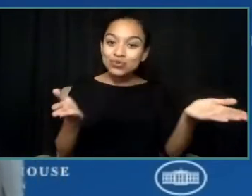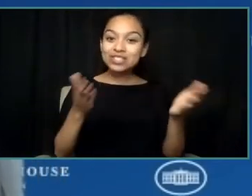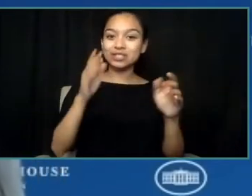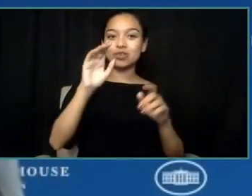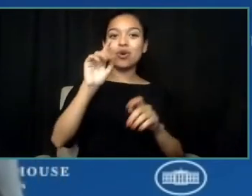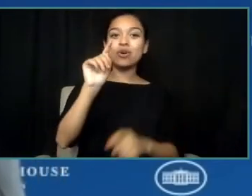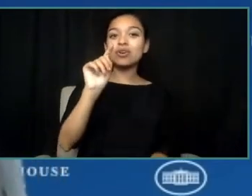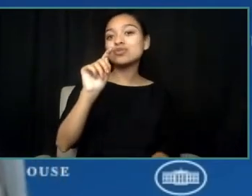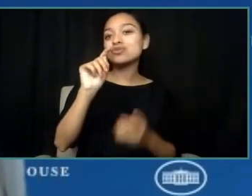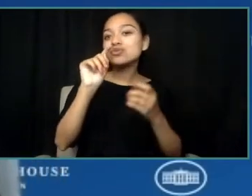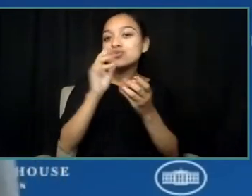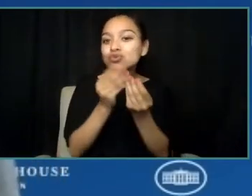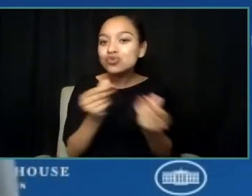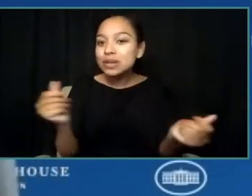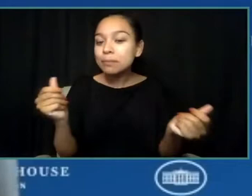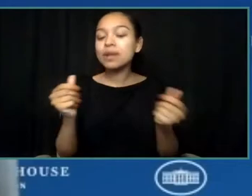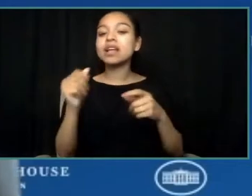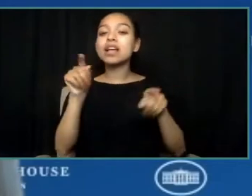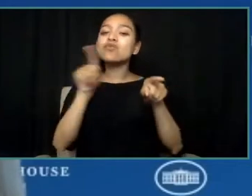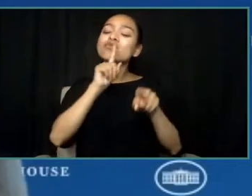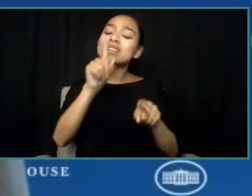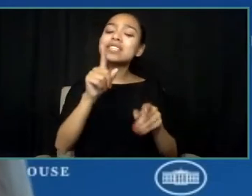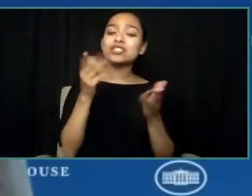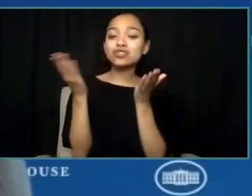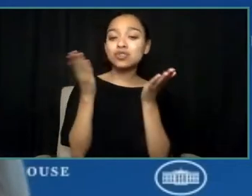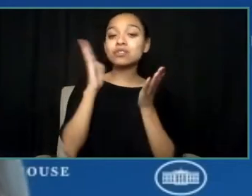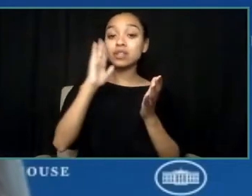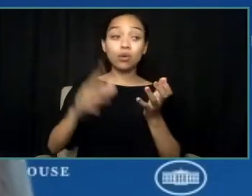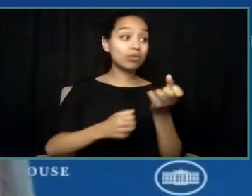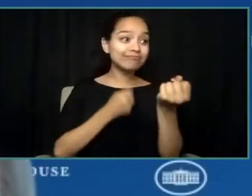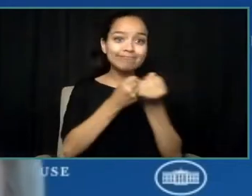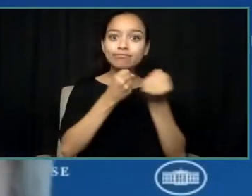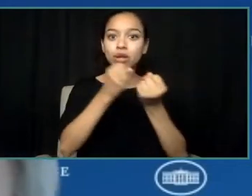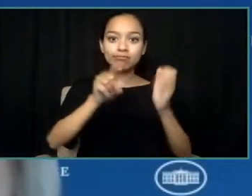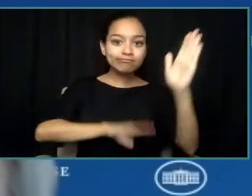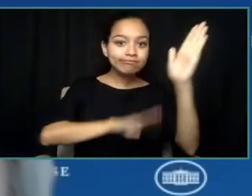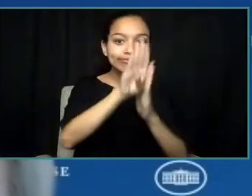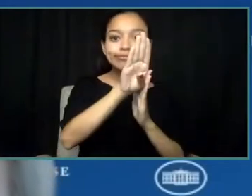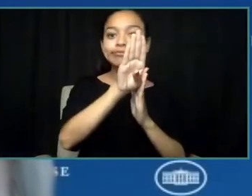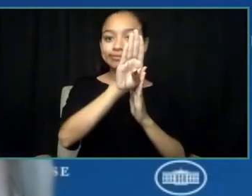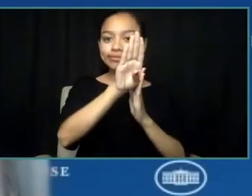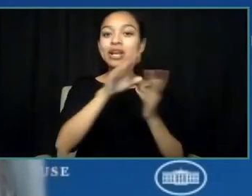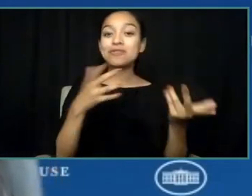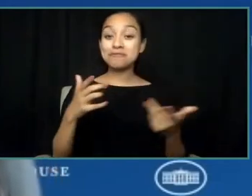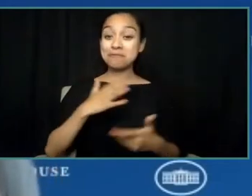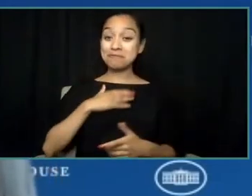but to really the services that are going to help them thrive. And so, from my perspective, it's really ensuring